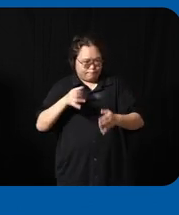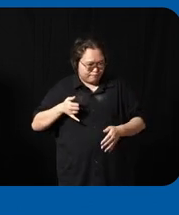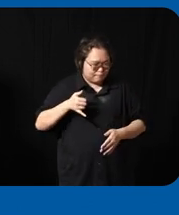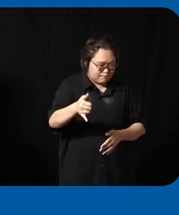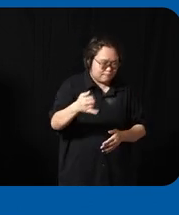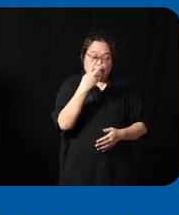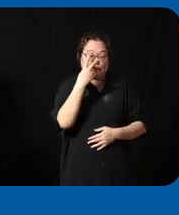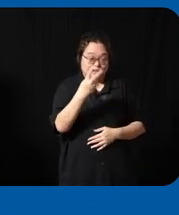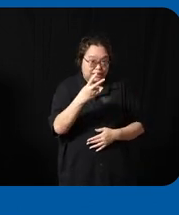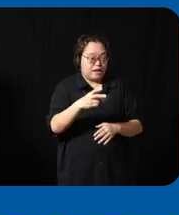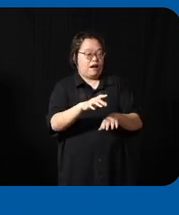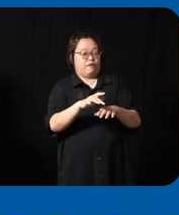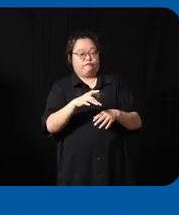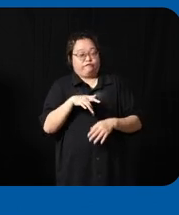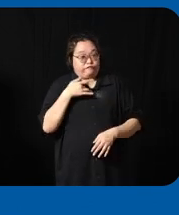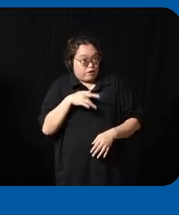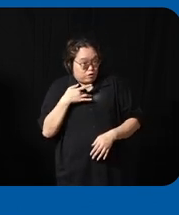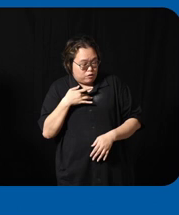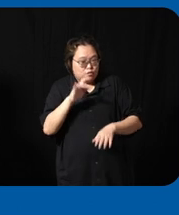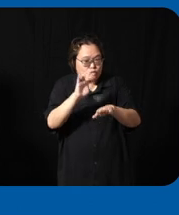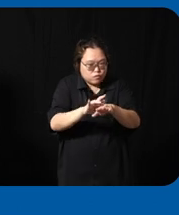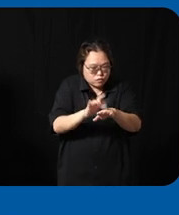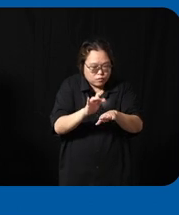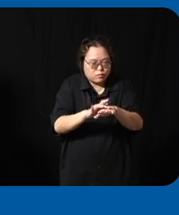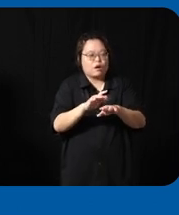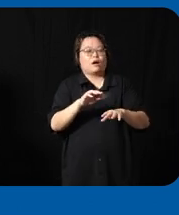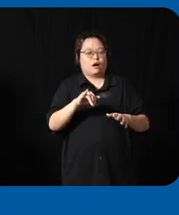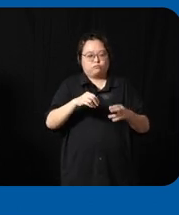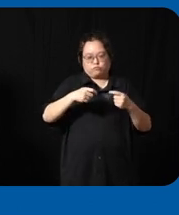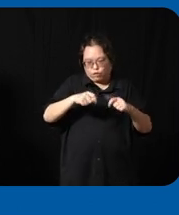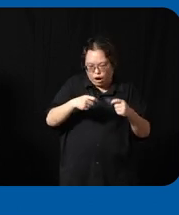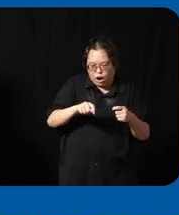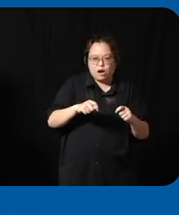what is the best devices that will suit that daily needs be at work study or at home as